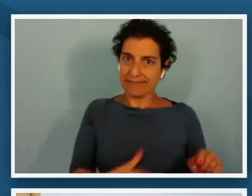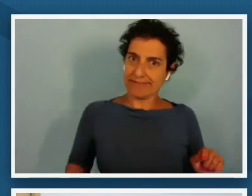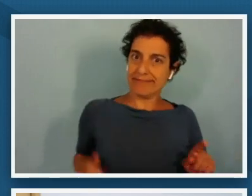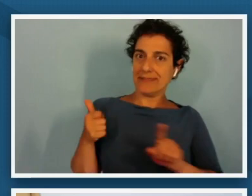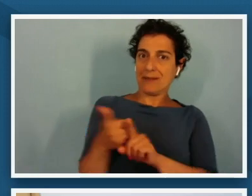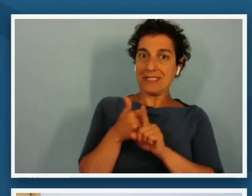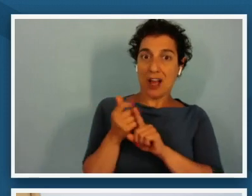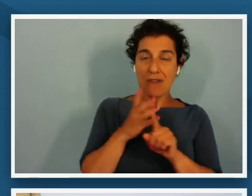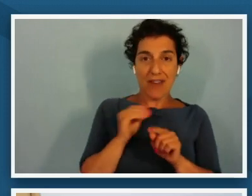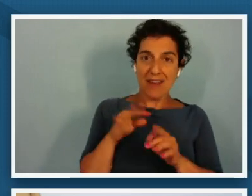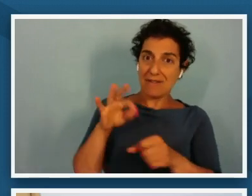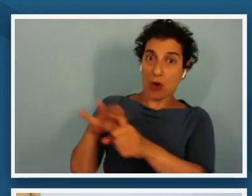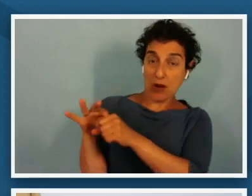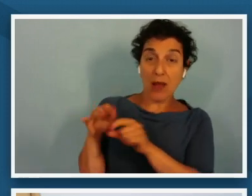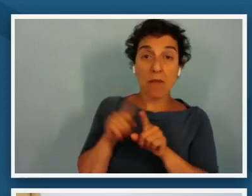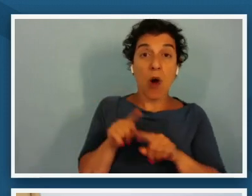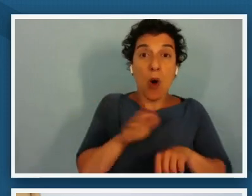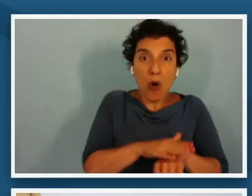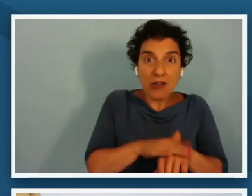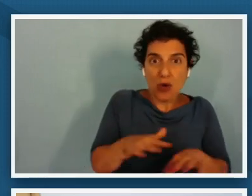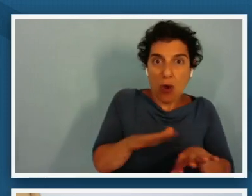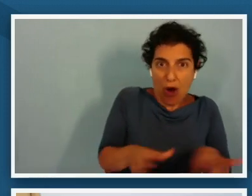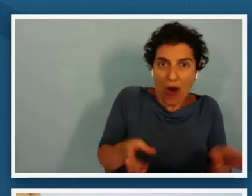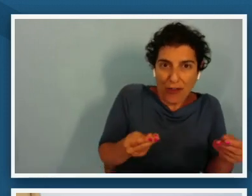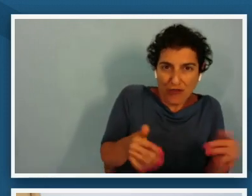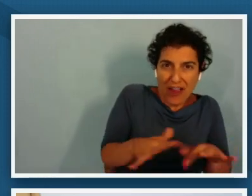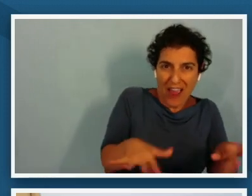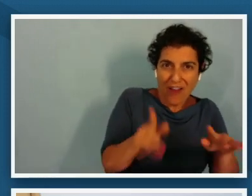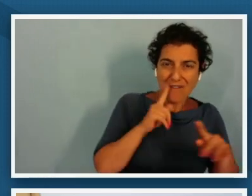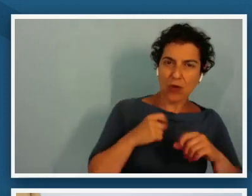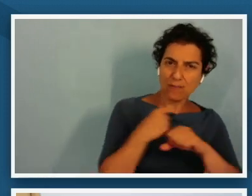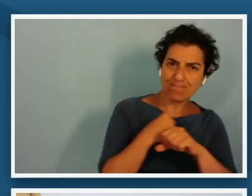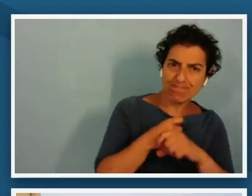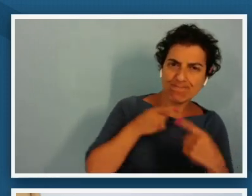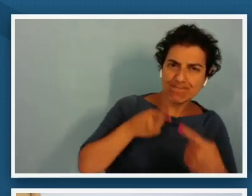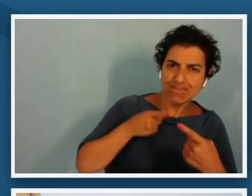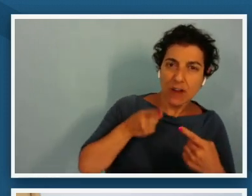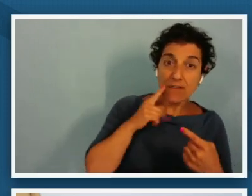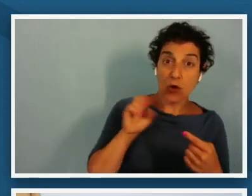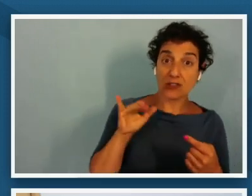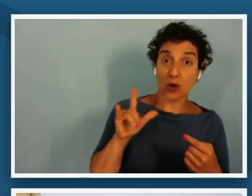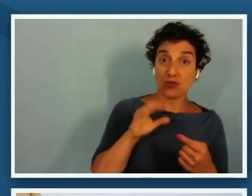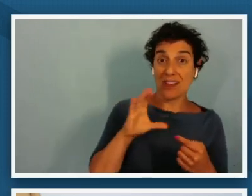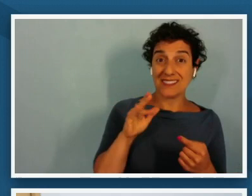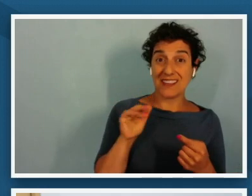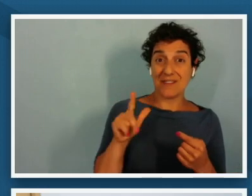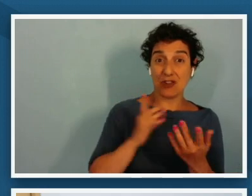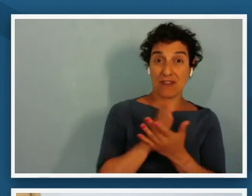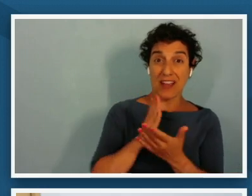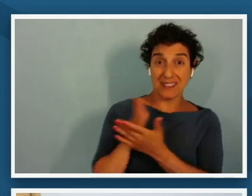for civil and social rights and what we are seeing here on this slide are images